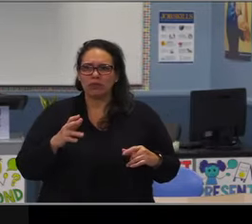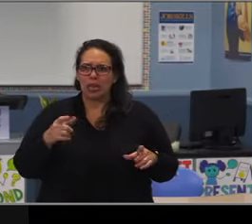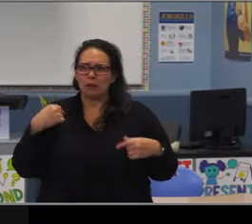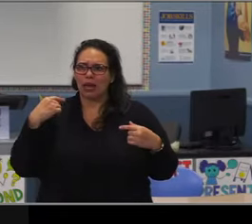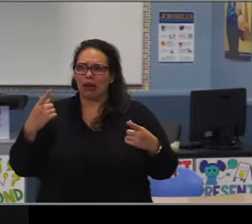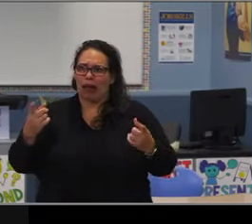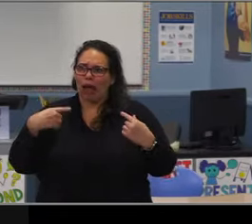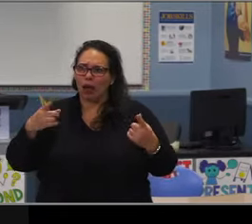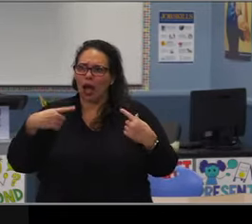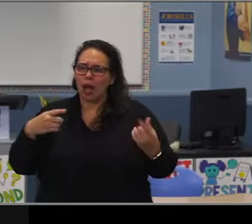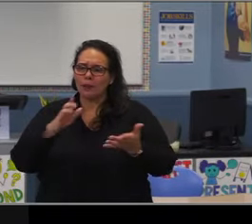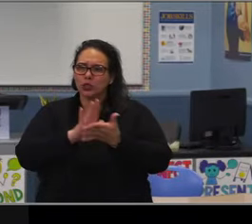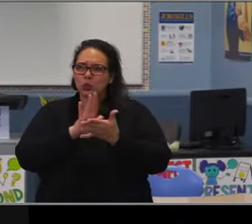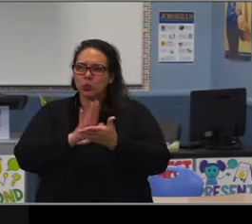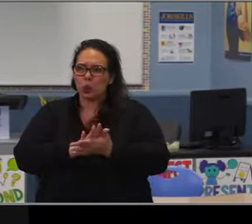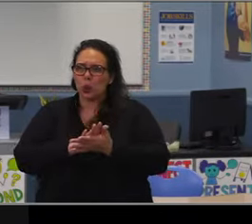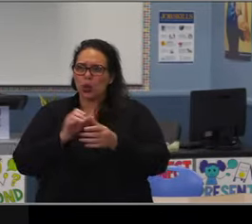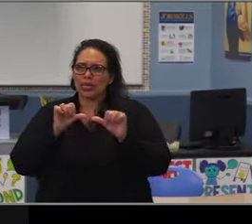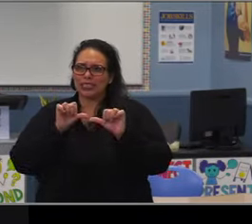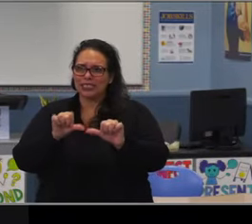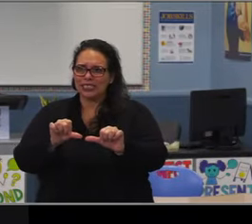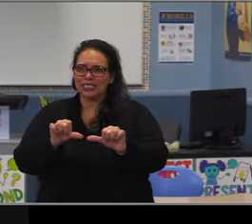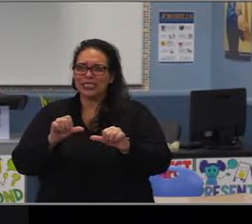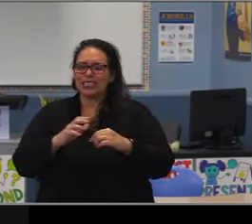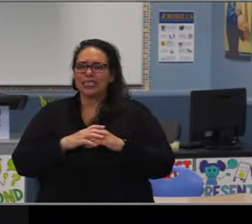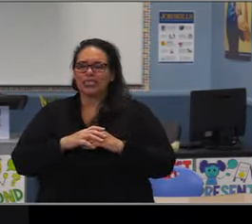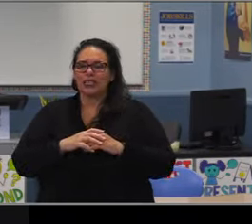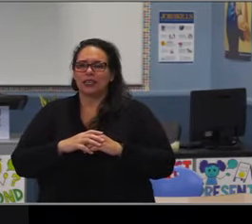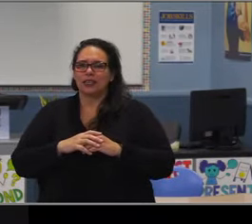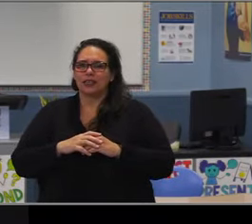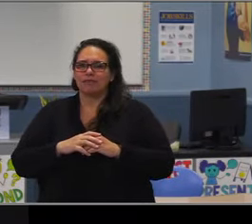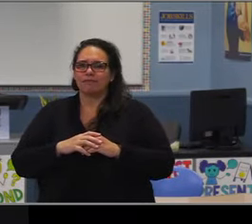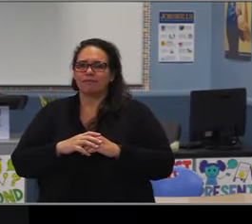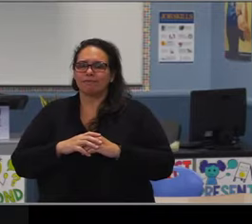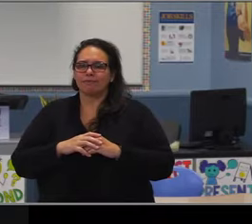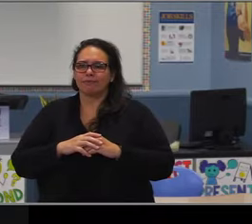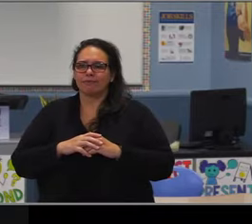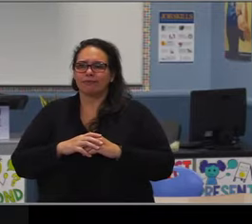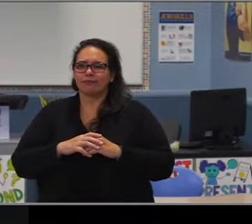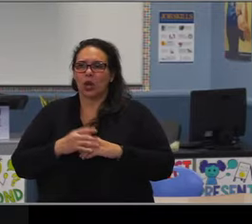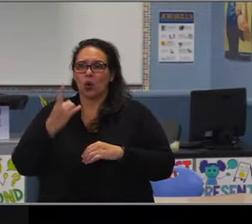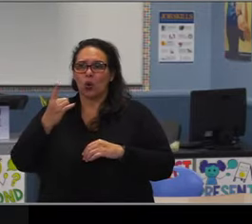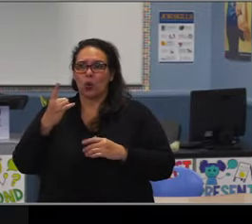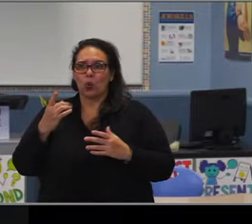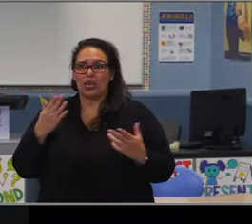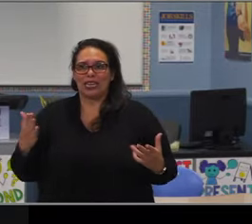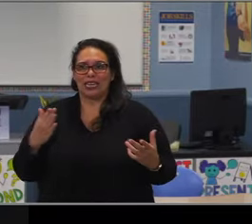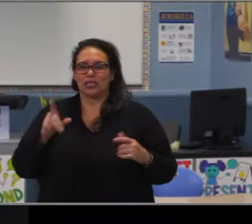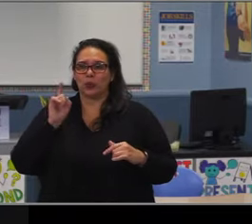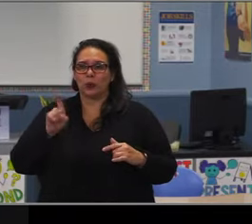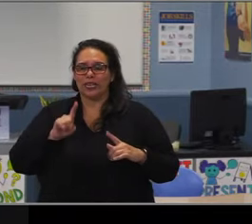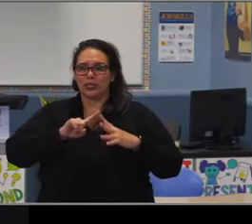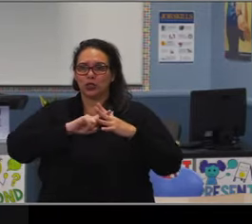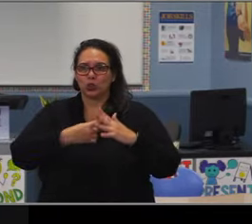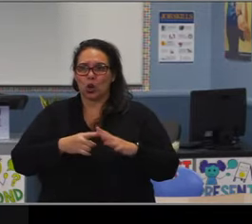so really positive news, but we do have some things to work on. And with that, any questions about